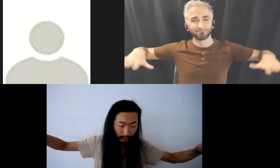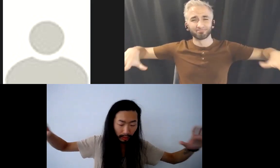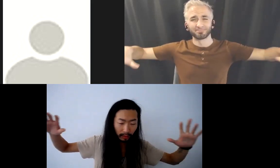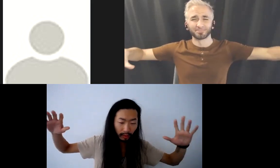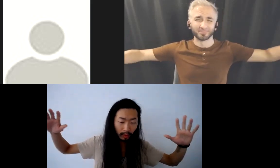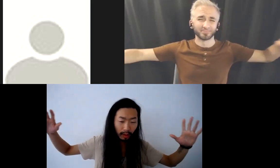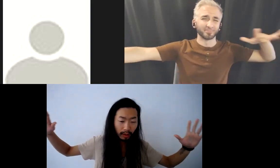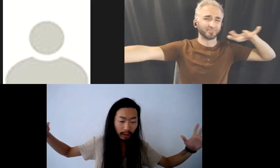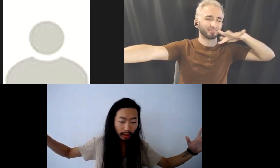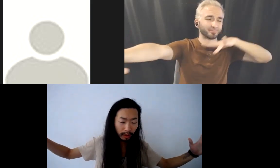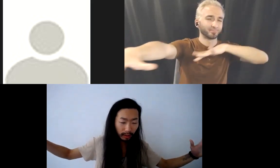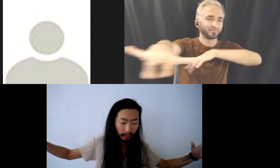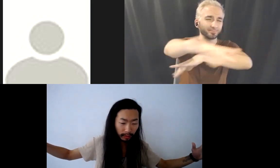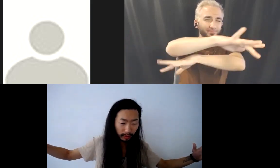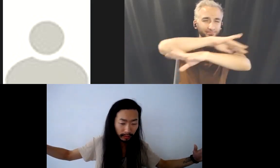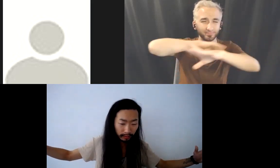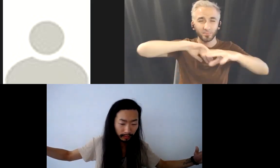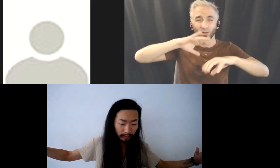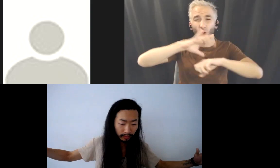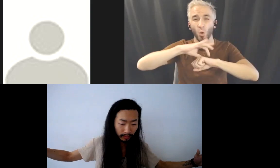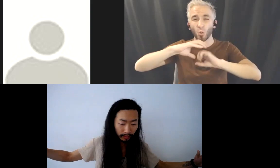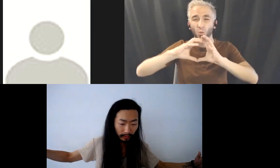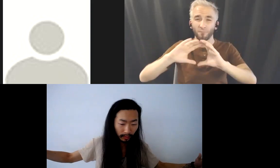Explaining the whole earth